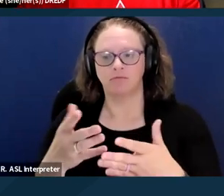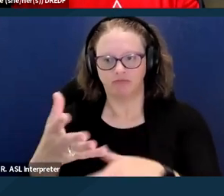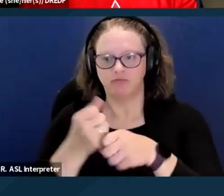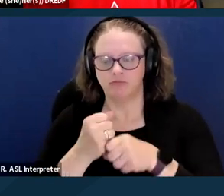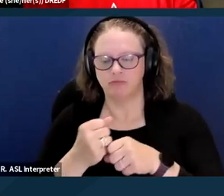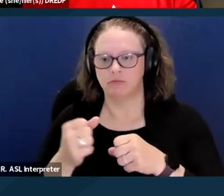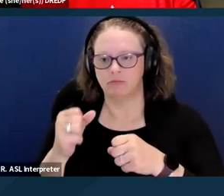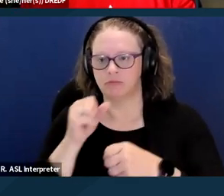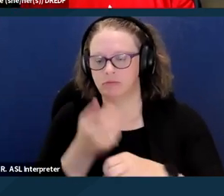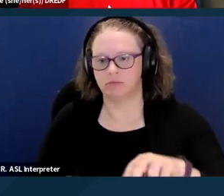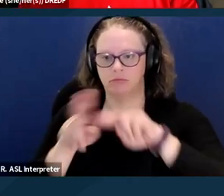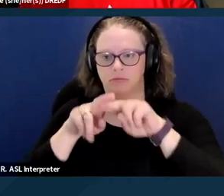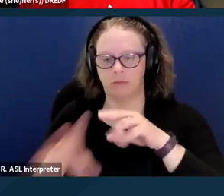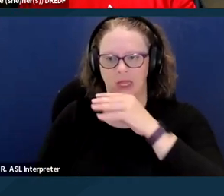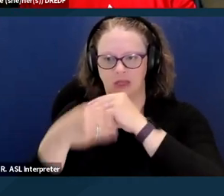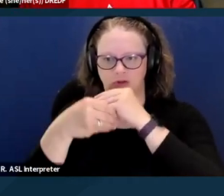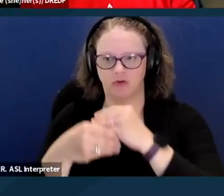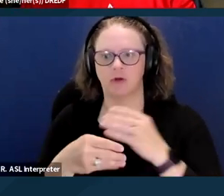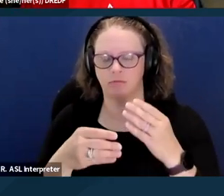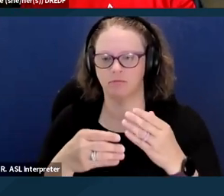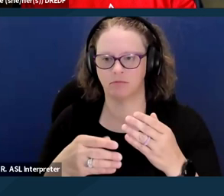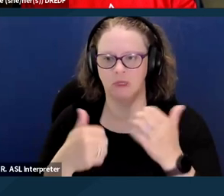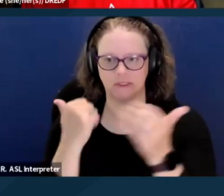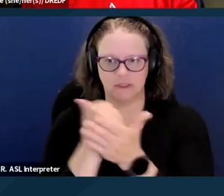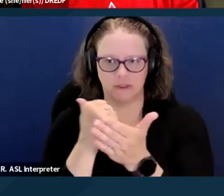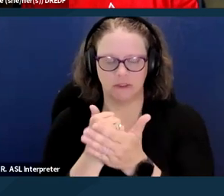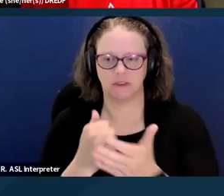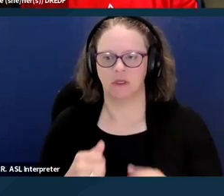On the other hand, there's individualized assessment, which is perhaps the highest goal.